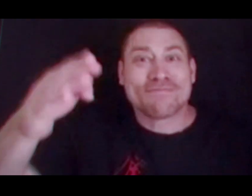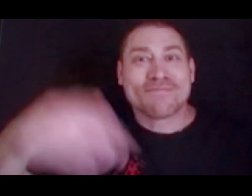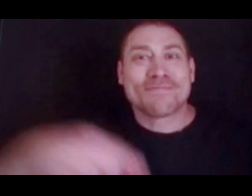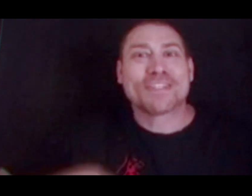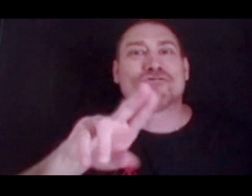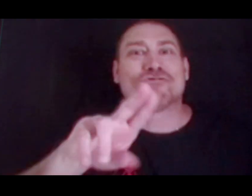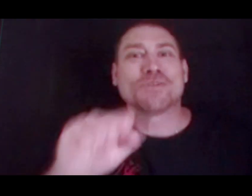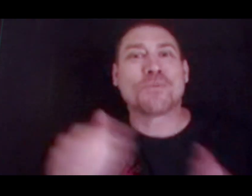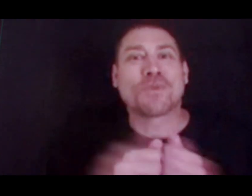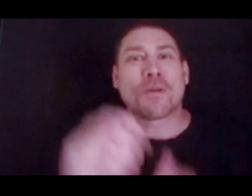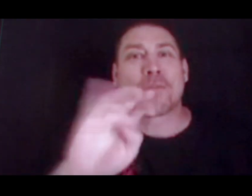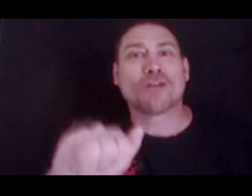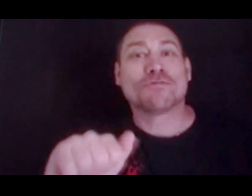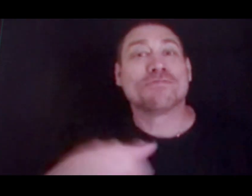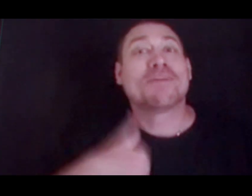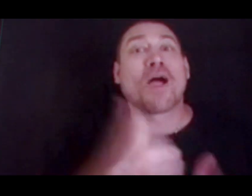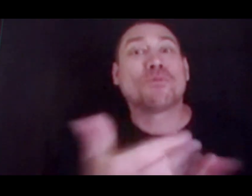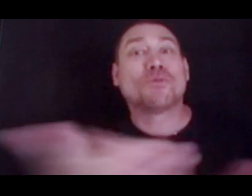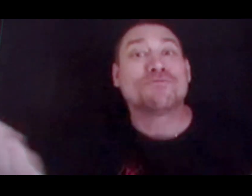Hello! This is Russ with Mozzeria. How can I help you?